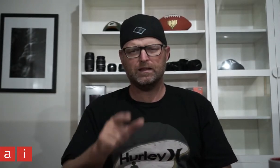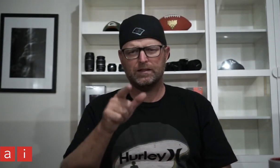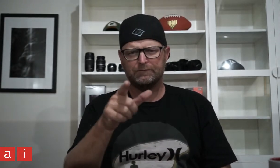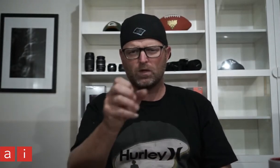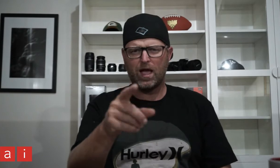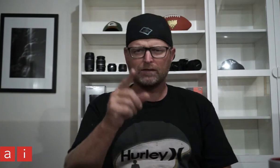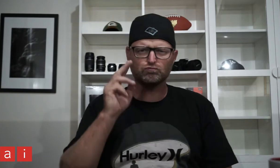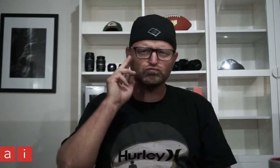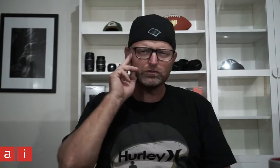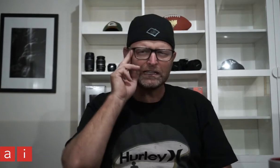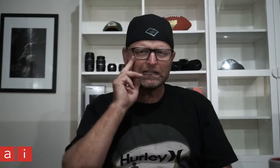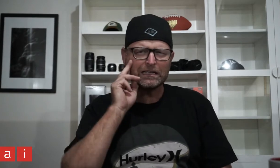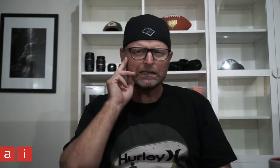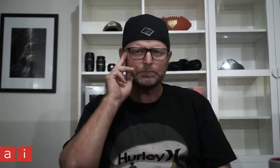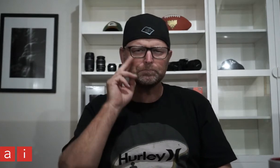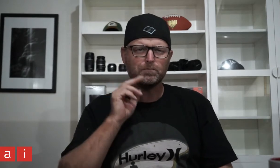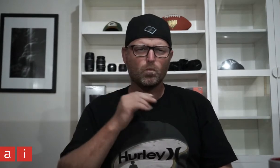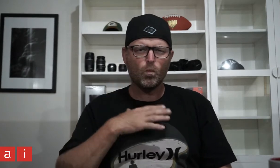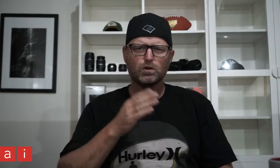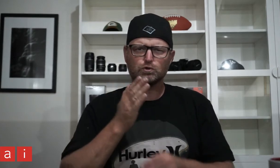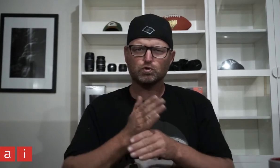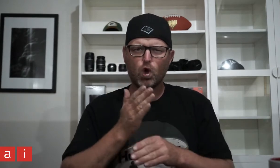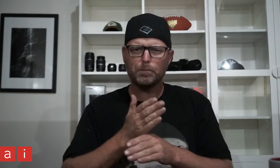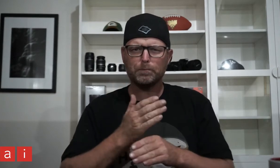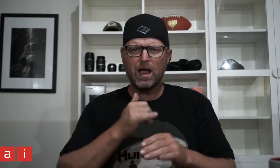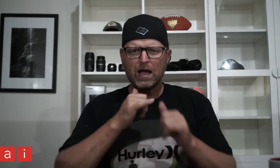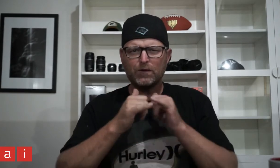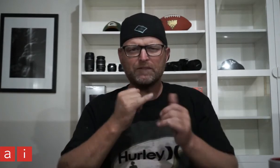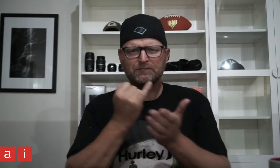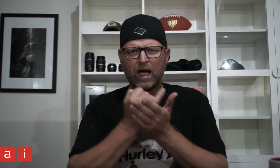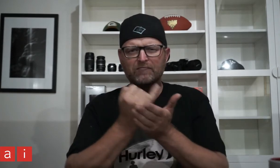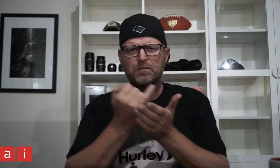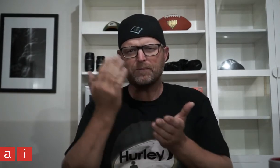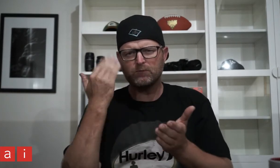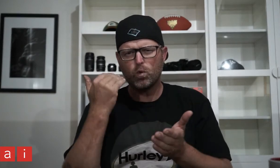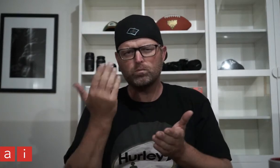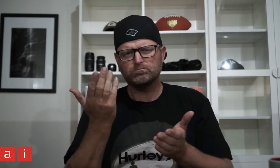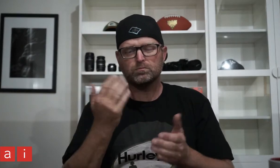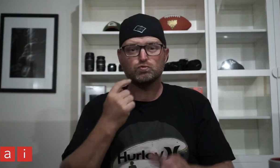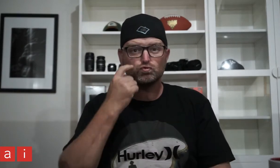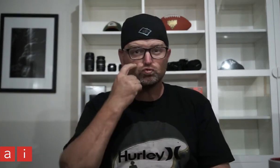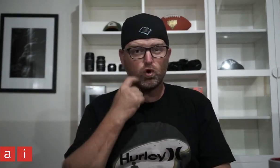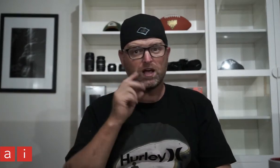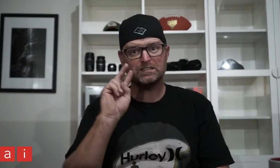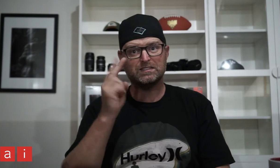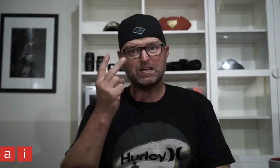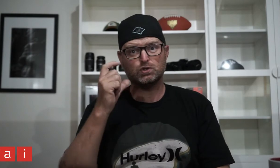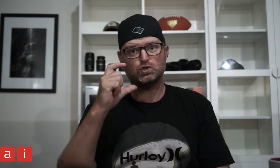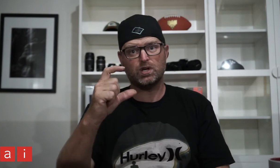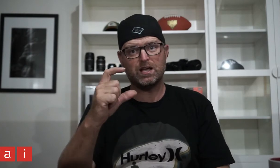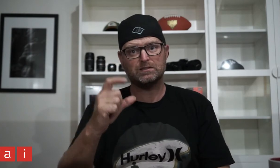If you have a dream job, and you've failed at the interviews before, try giving it a second chance.